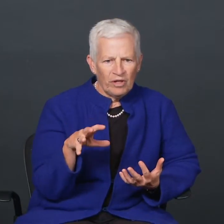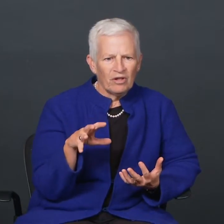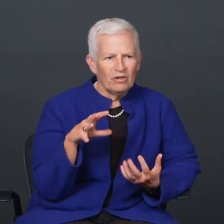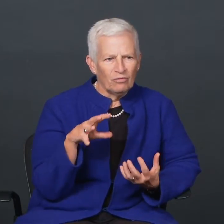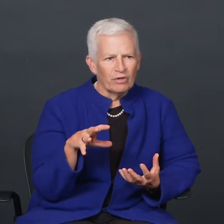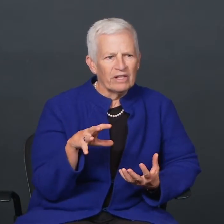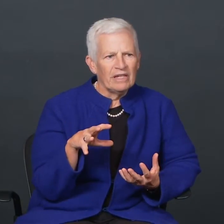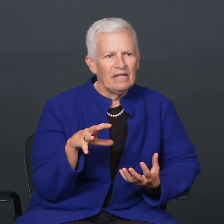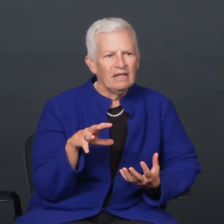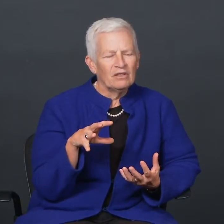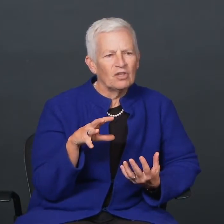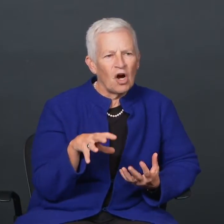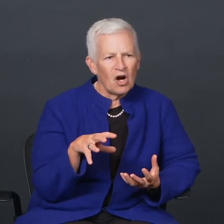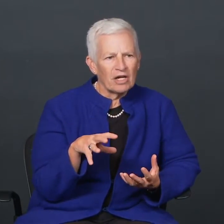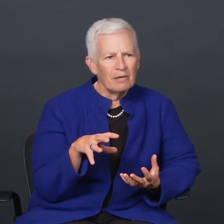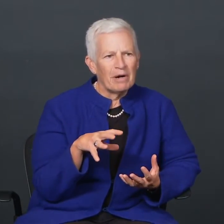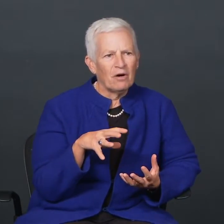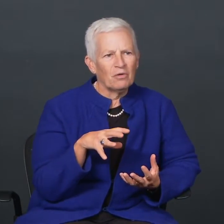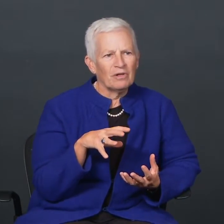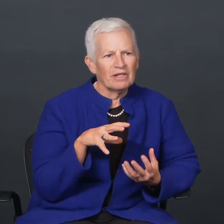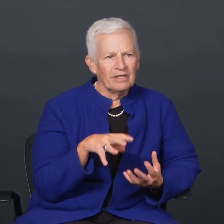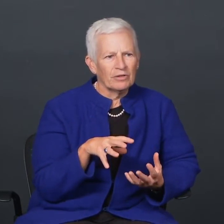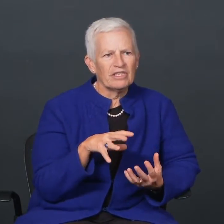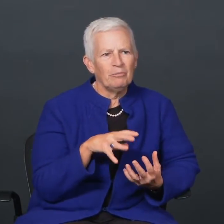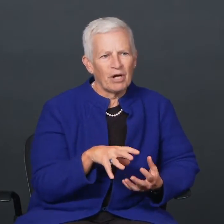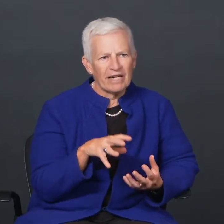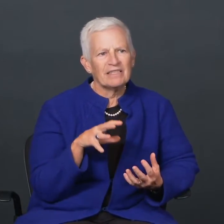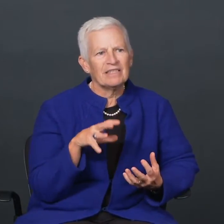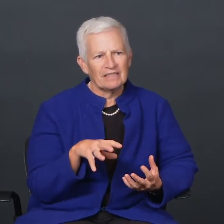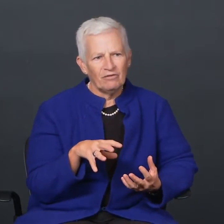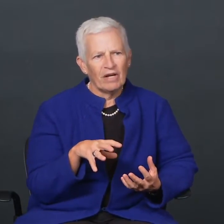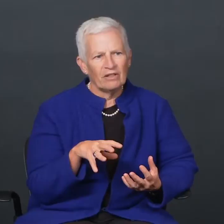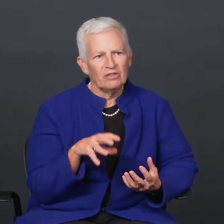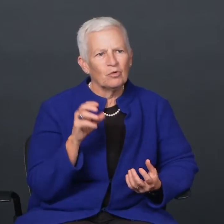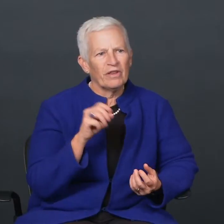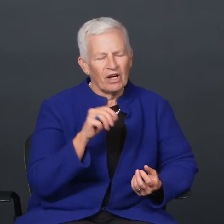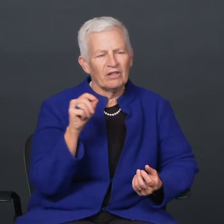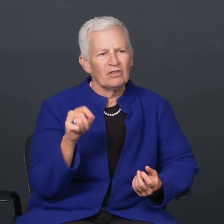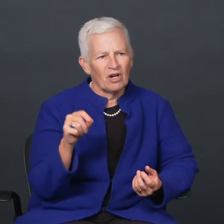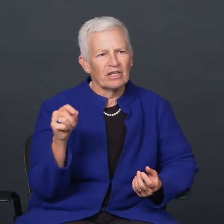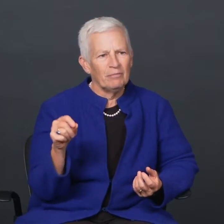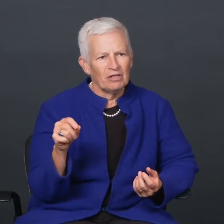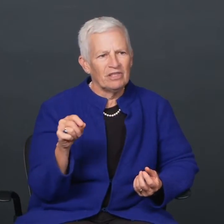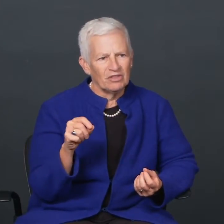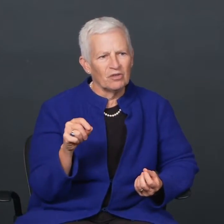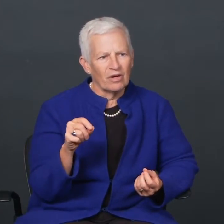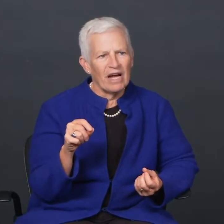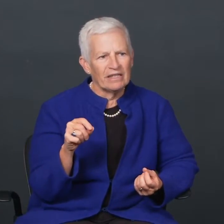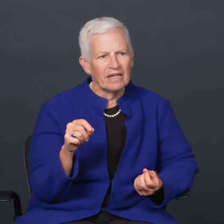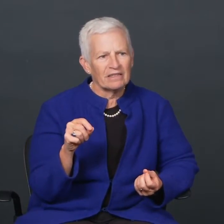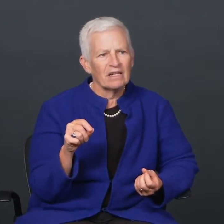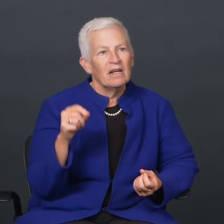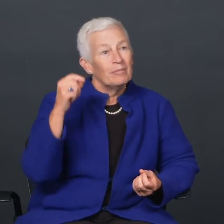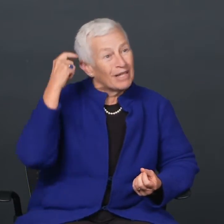we could really talk about literacy practices and values without talking about digital contexts,